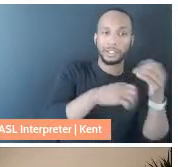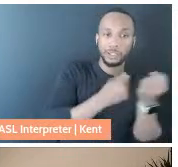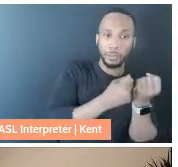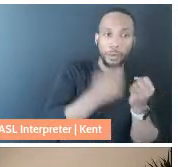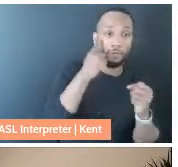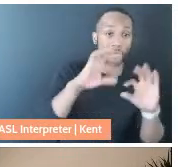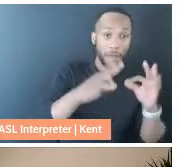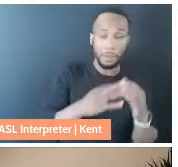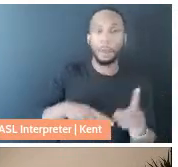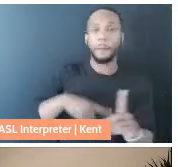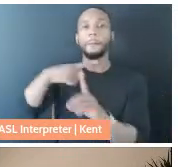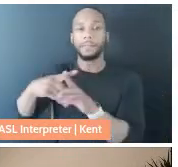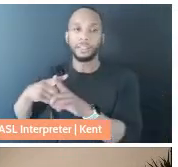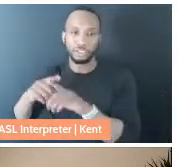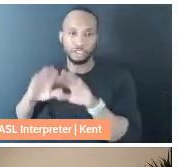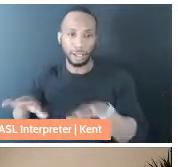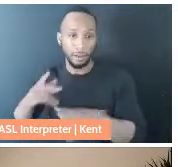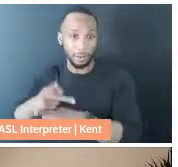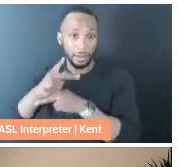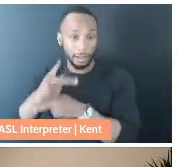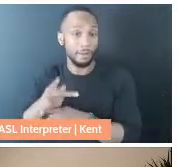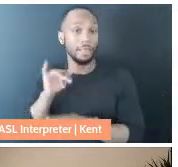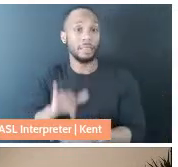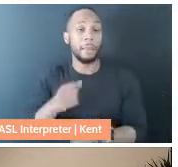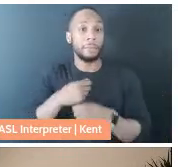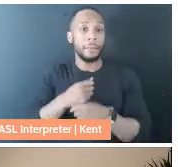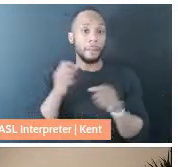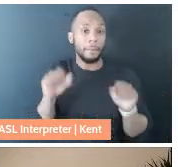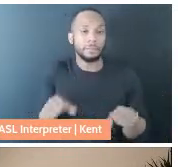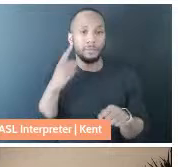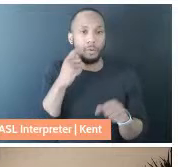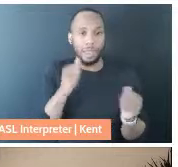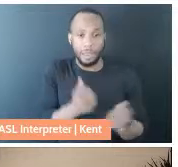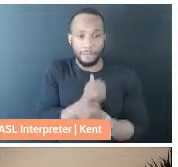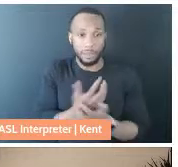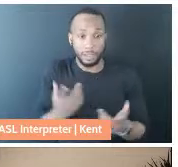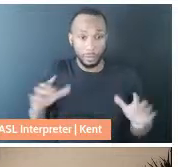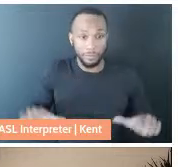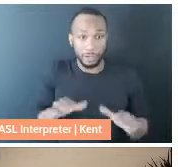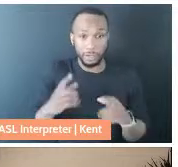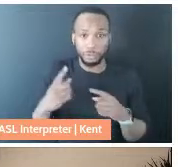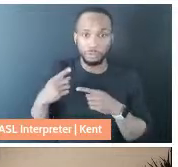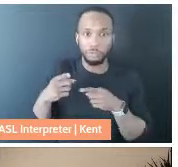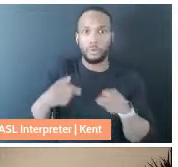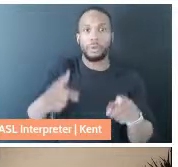childcare that made it possible for everything that we have done during pandemic, and really